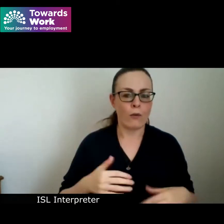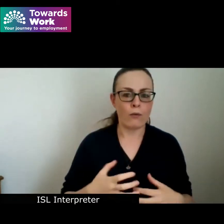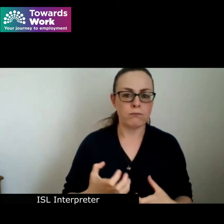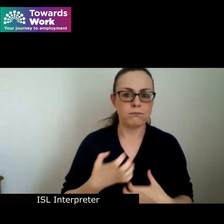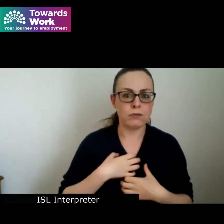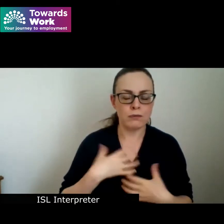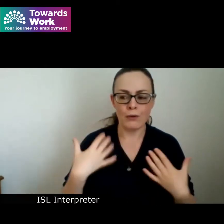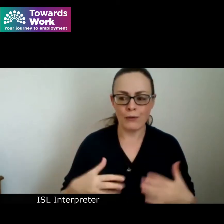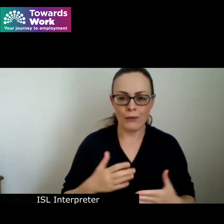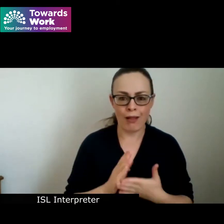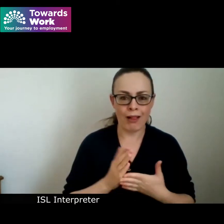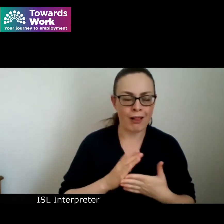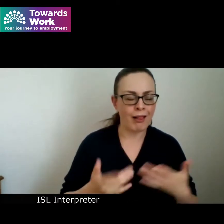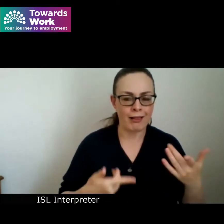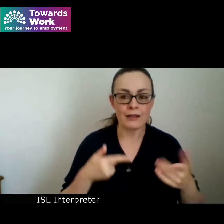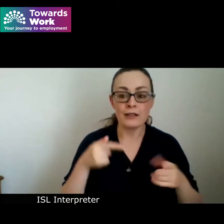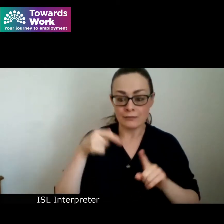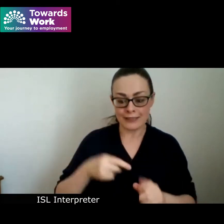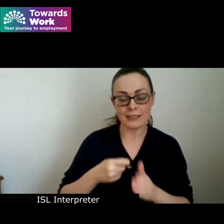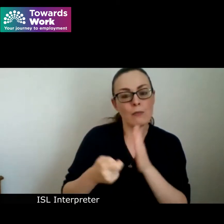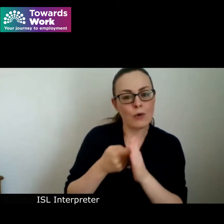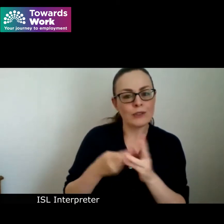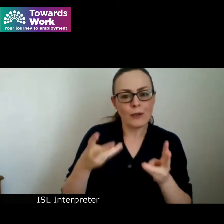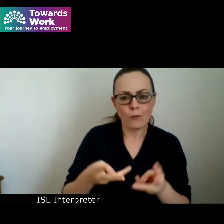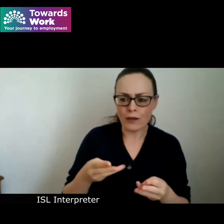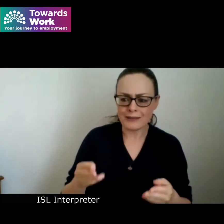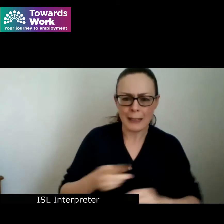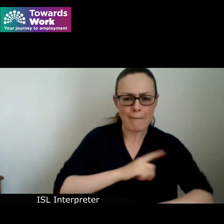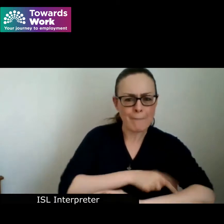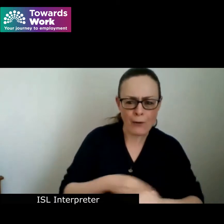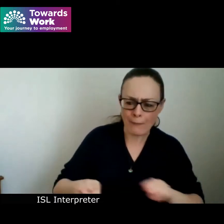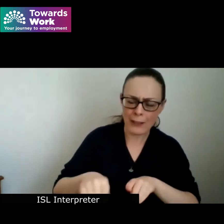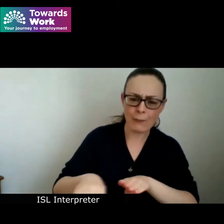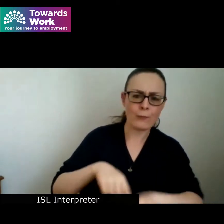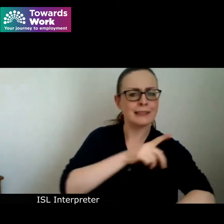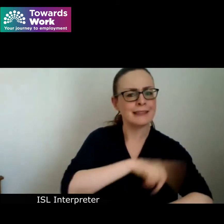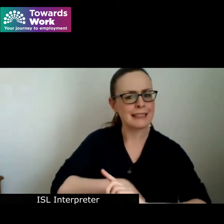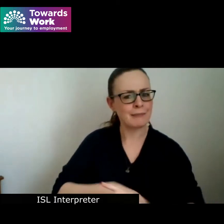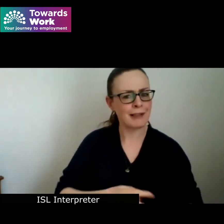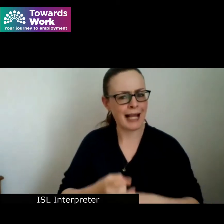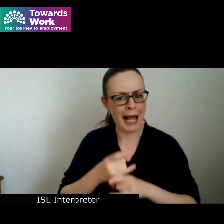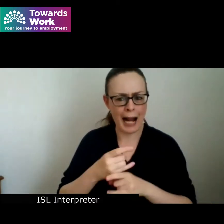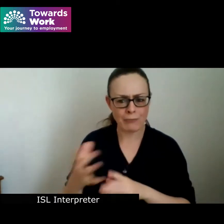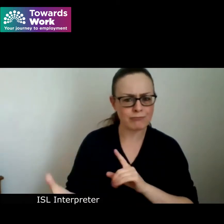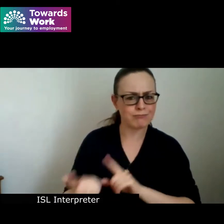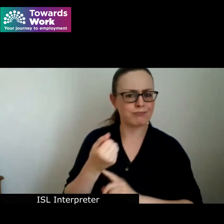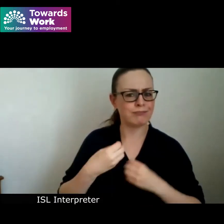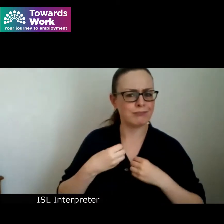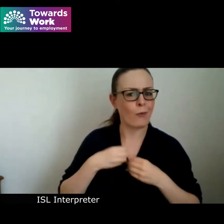set out in this project to empower people with disabilities to become entrepreneurs is an aspect